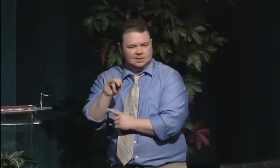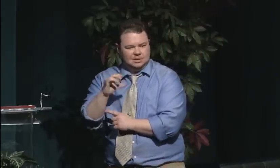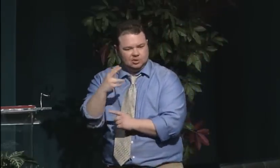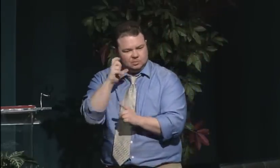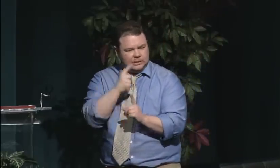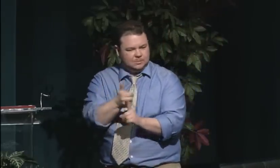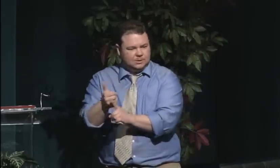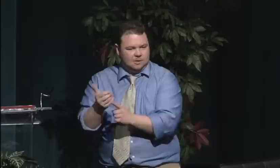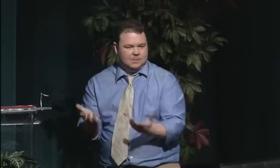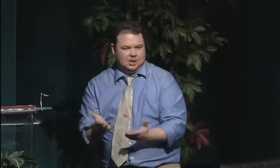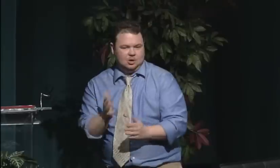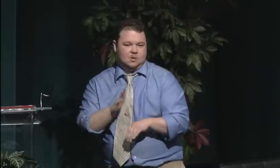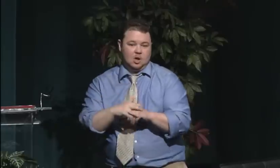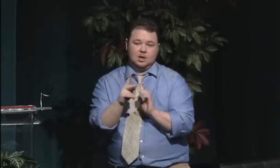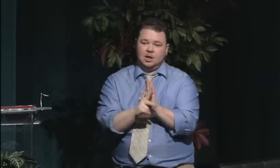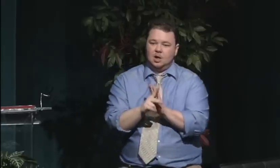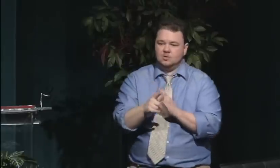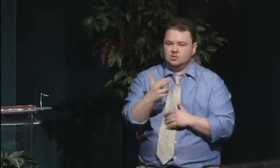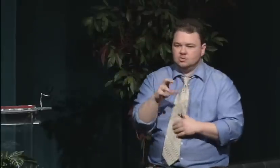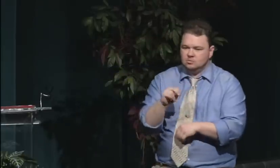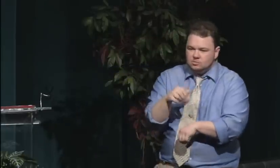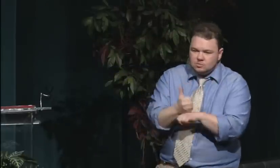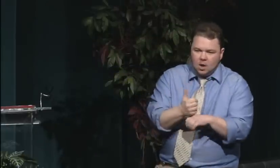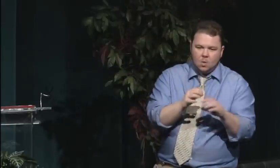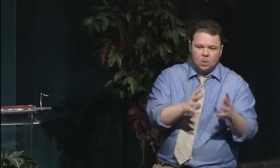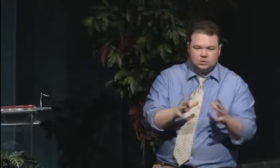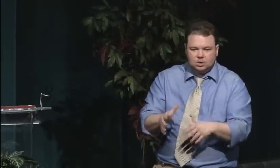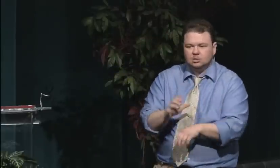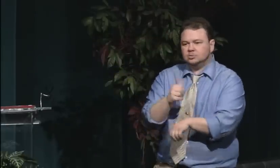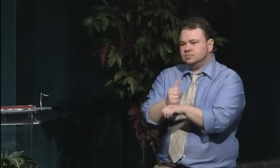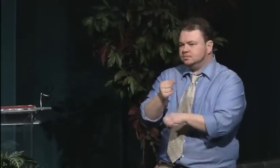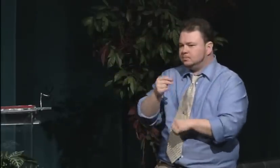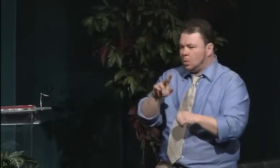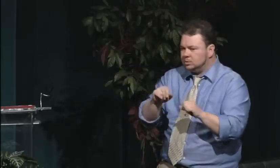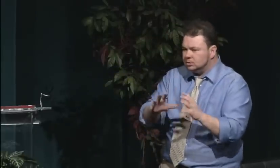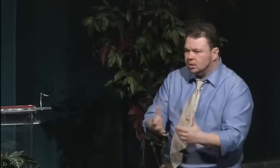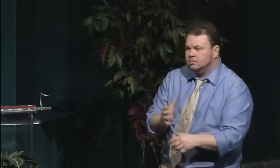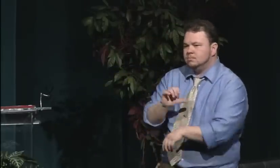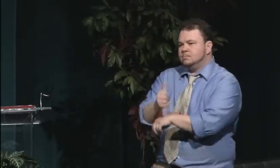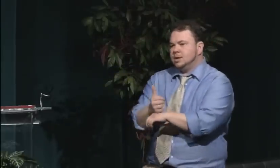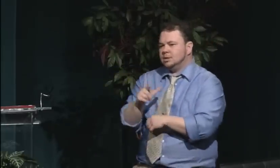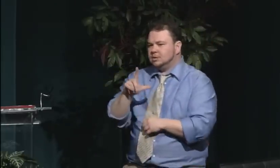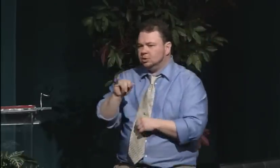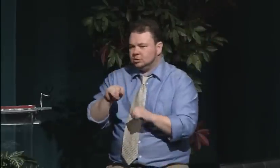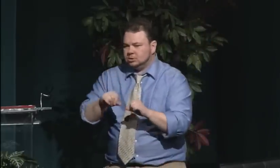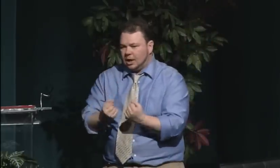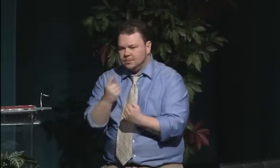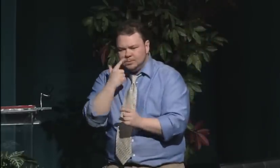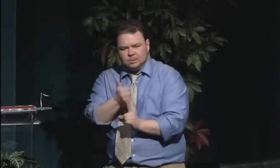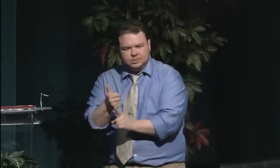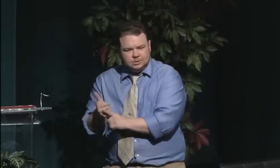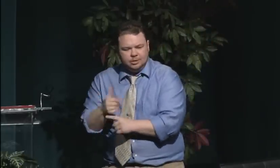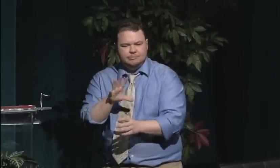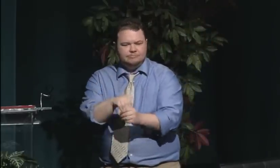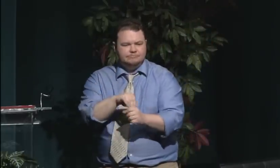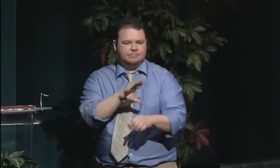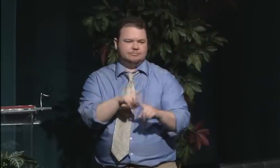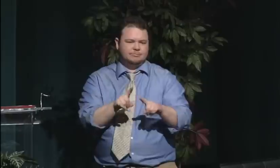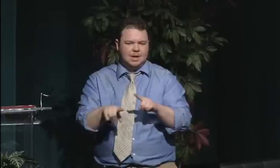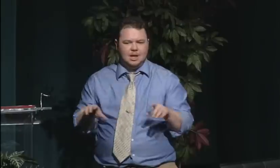and said that we don't want to go to the men's literary meetings anymore and we don't want to sit in the back of the room. We want to be involved with theater